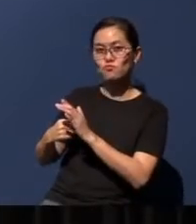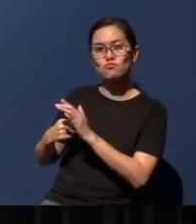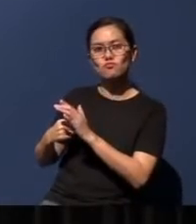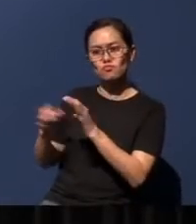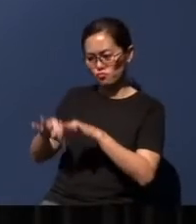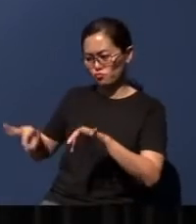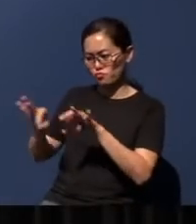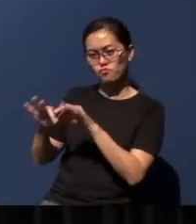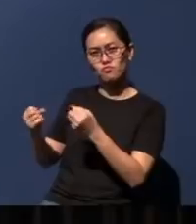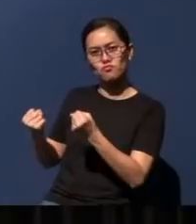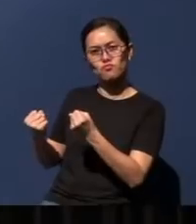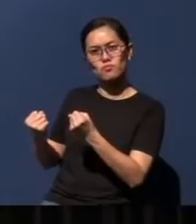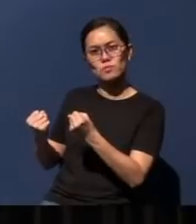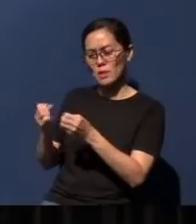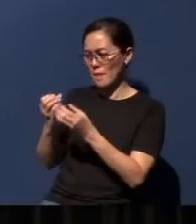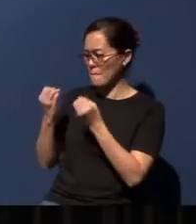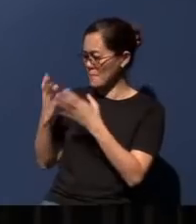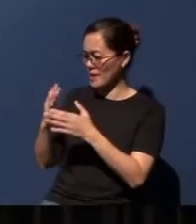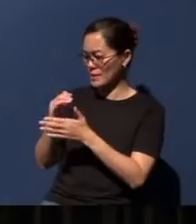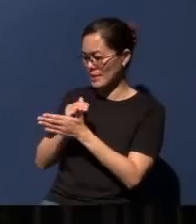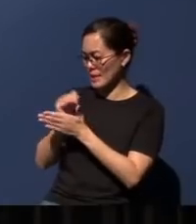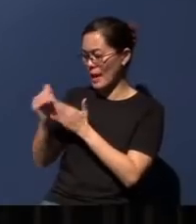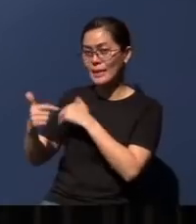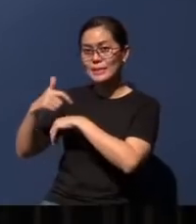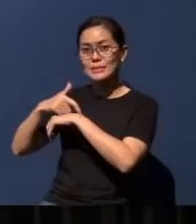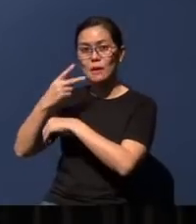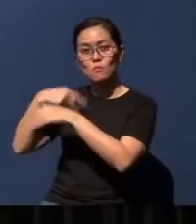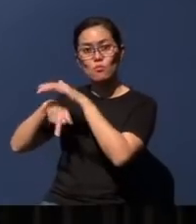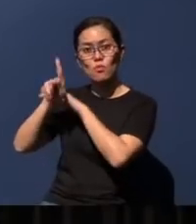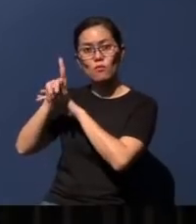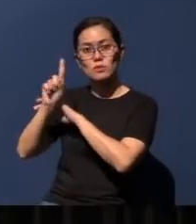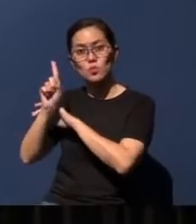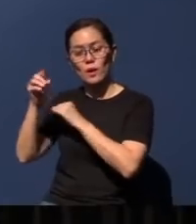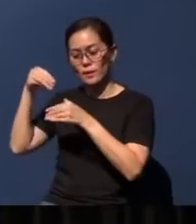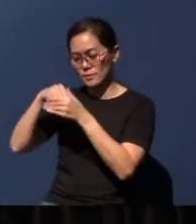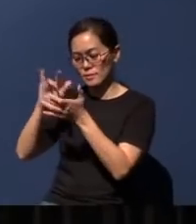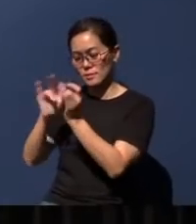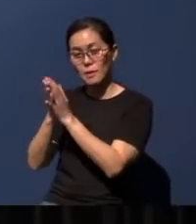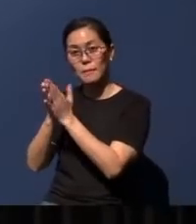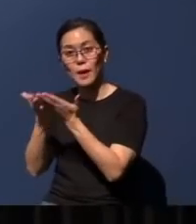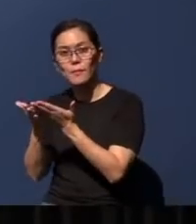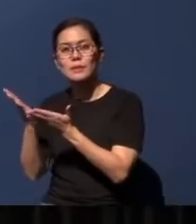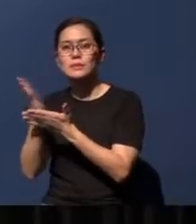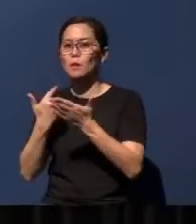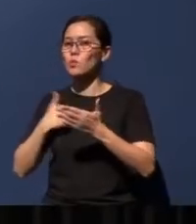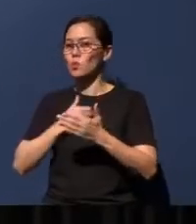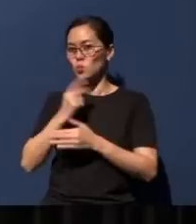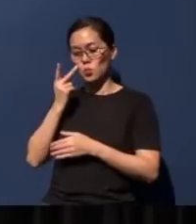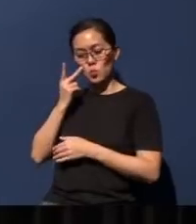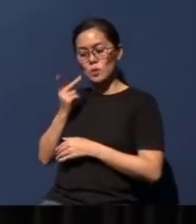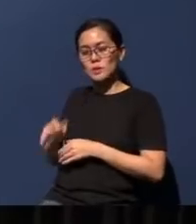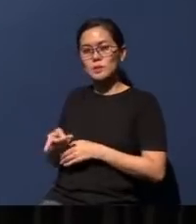in many endtime prophecies in the Bible, you know, some of which we will see in Micah